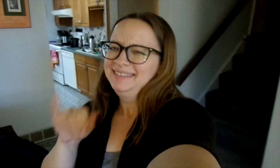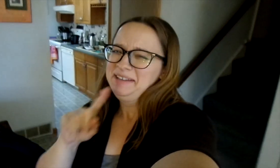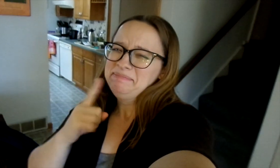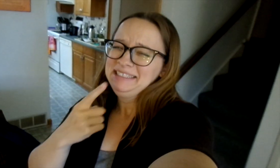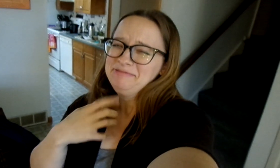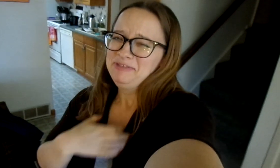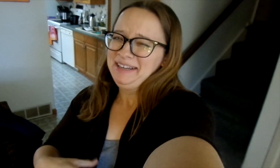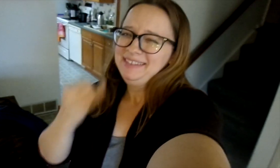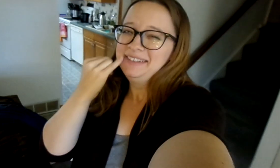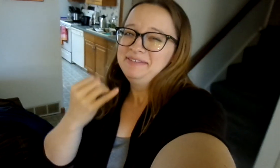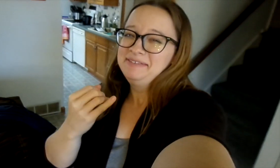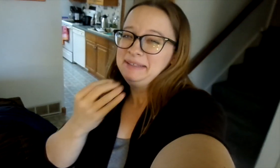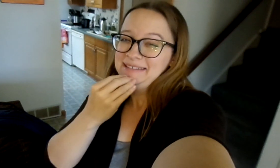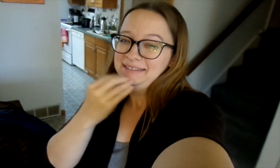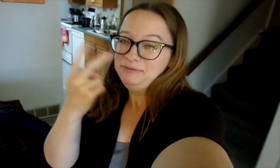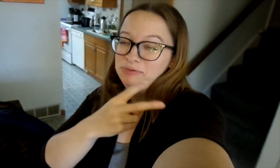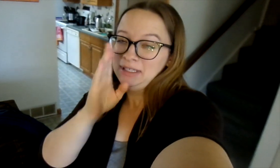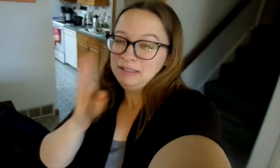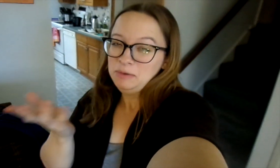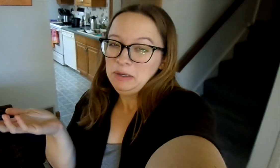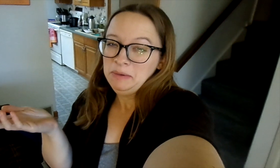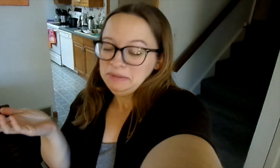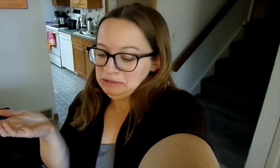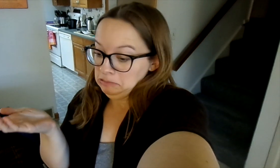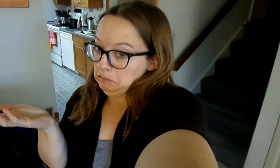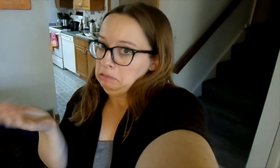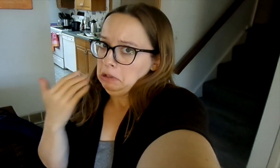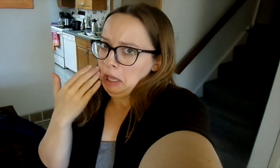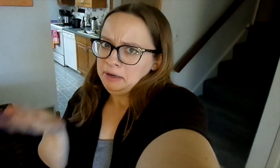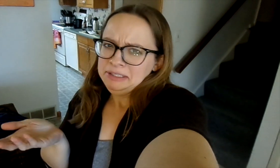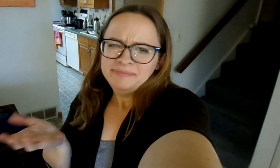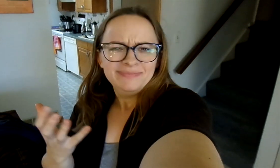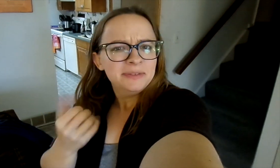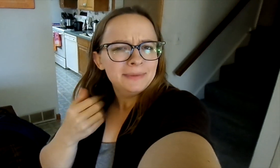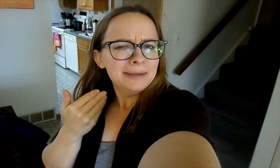So does that mean it's a craving if I'm eating it two days in a row? I don't know.